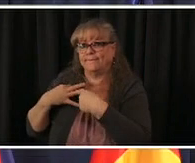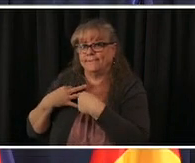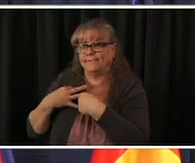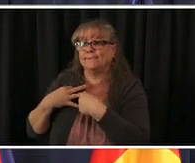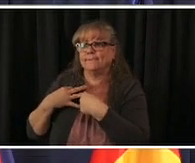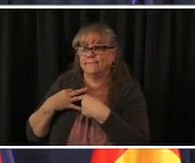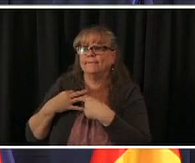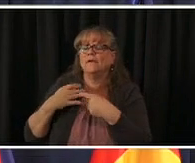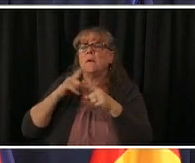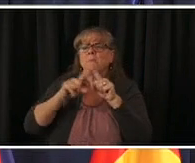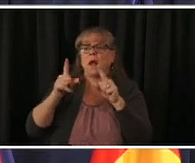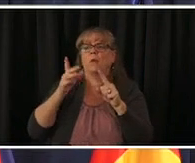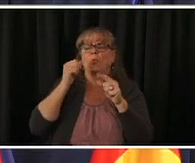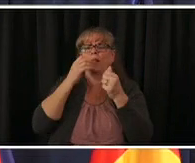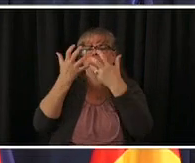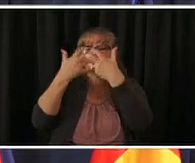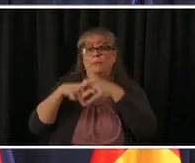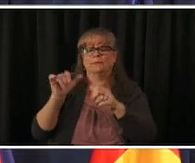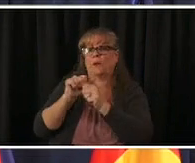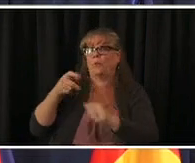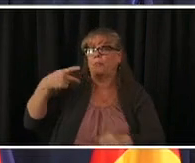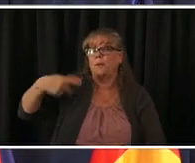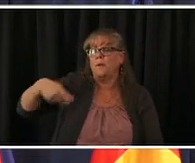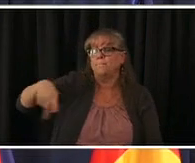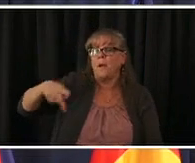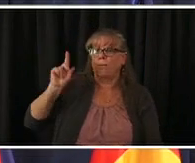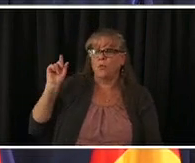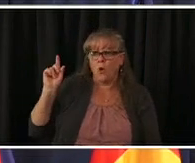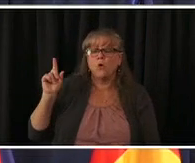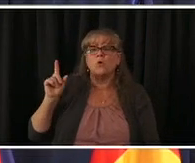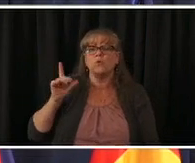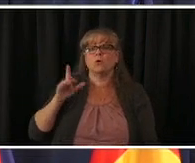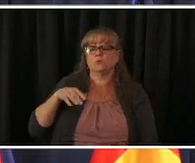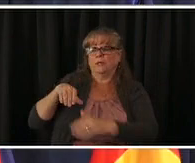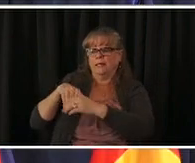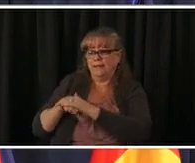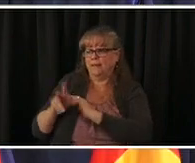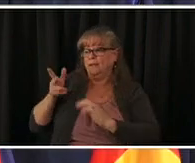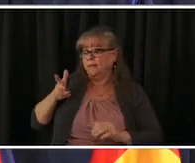those sites is in and out within 30 minutes other sites have achieved that i'm very confident that